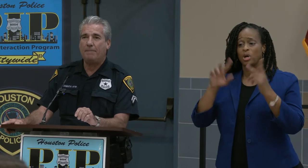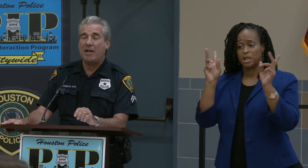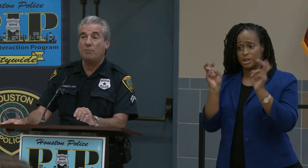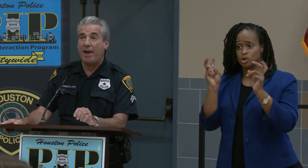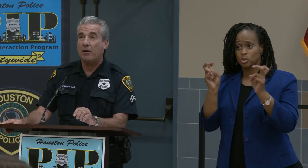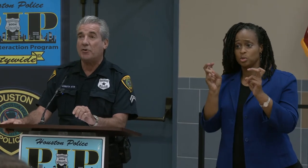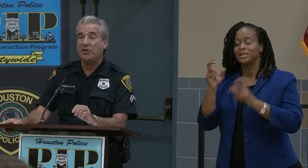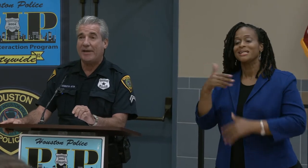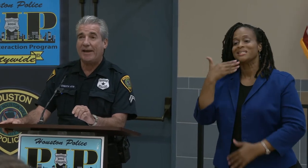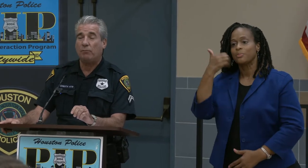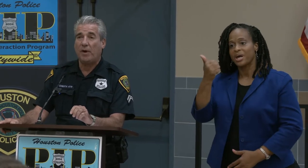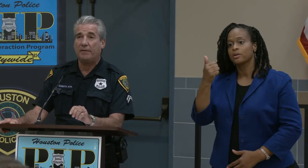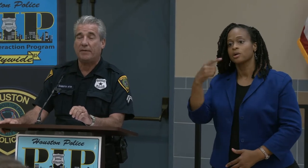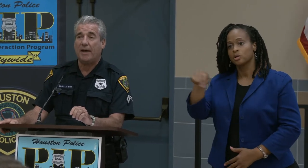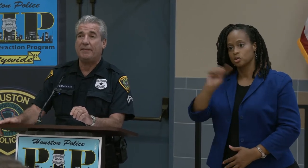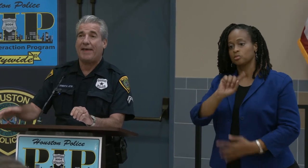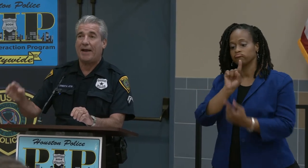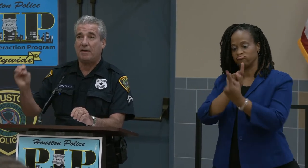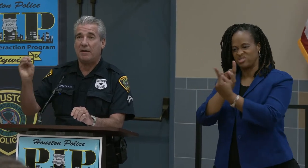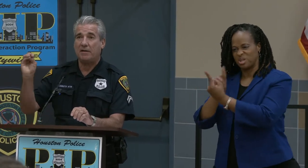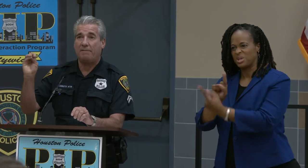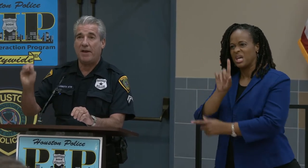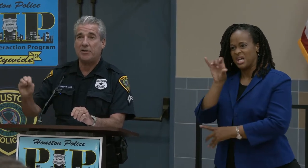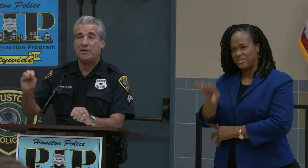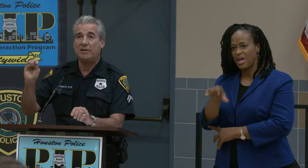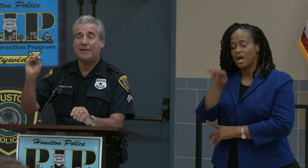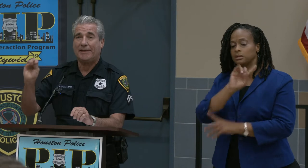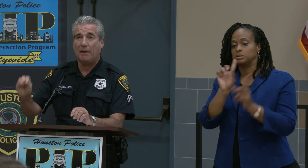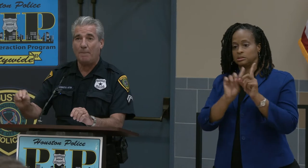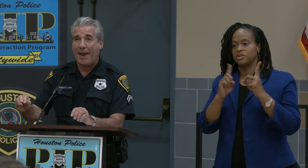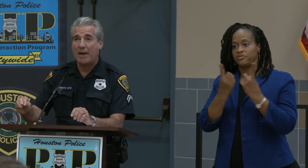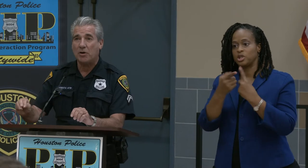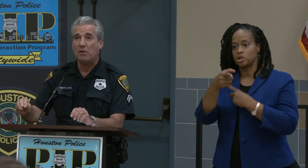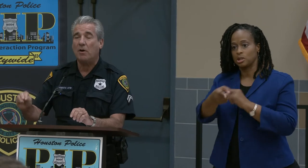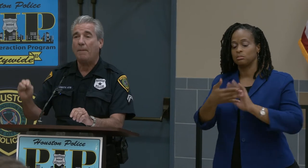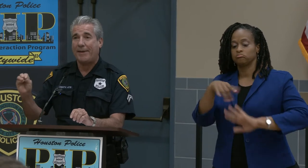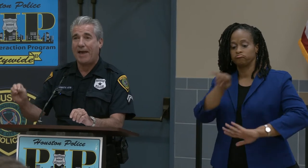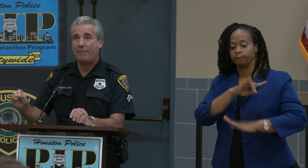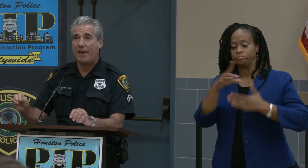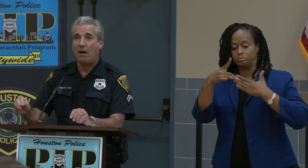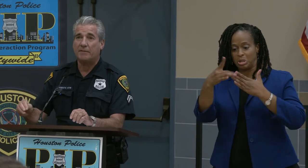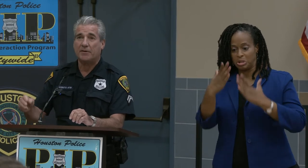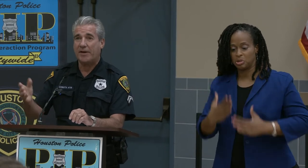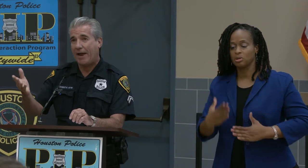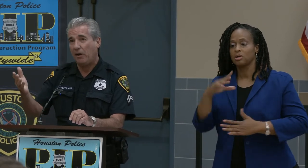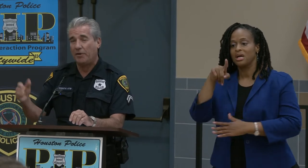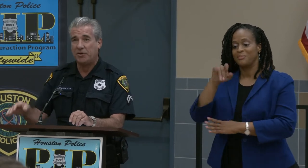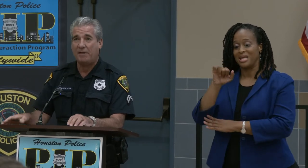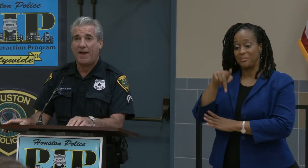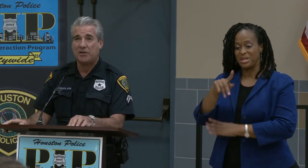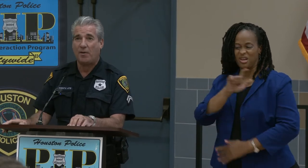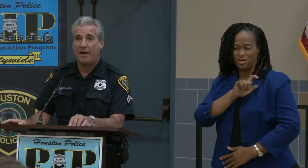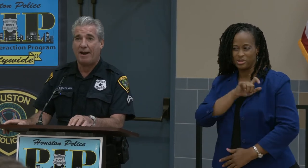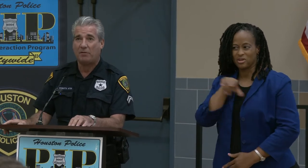it's better to get with that division commander, PIP officer. I know the Chief hangs around after